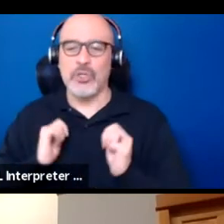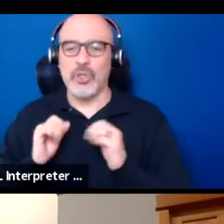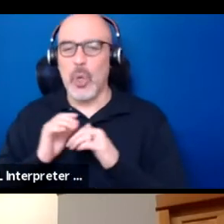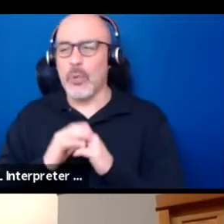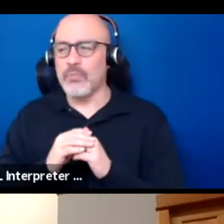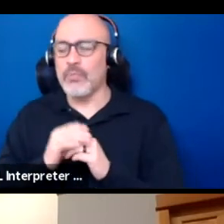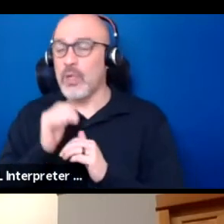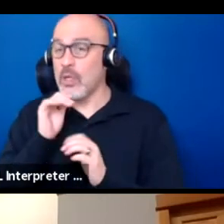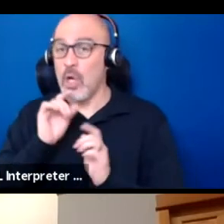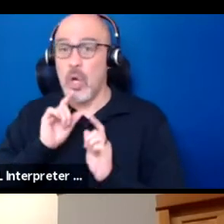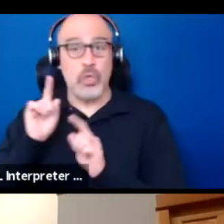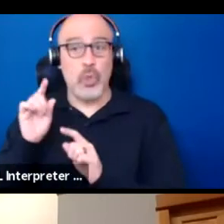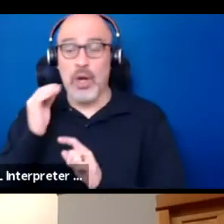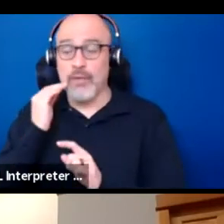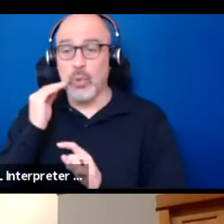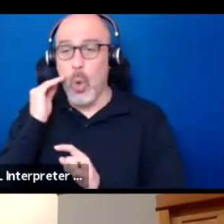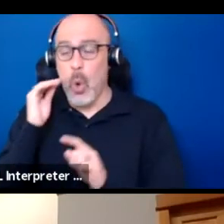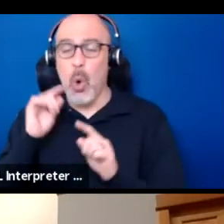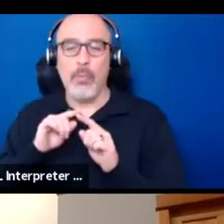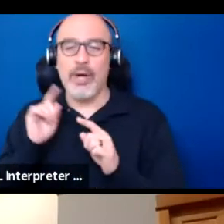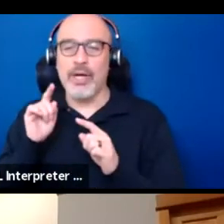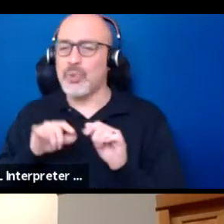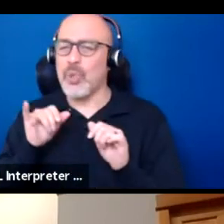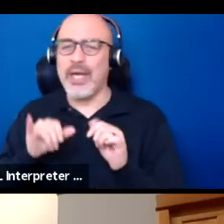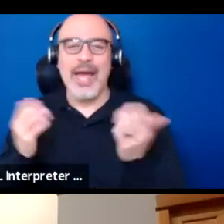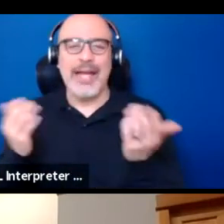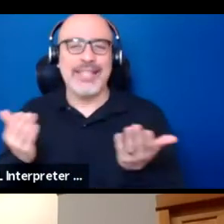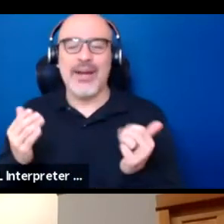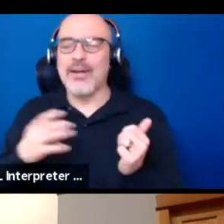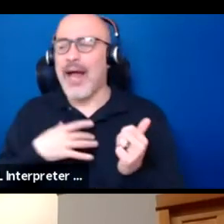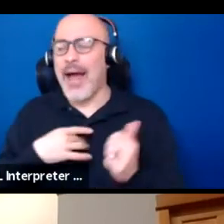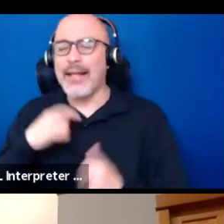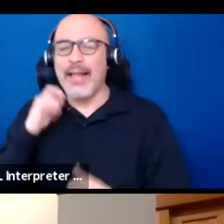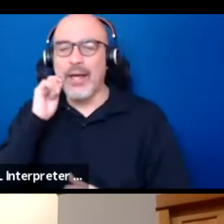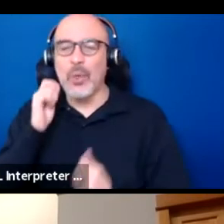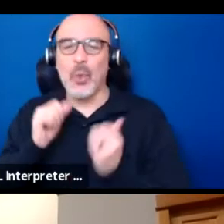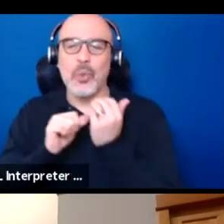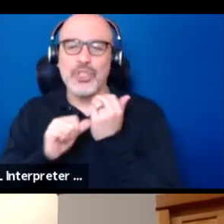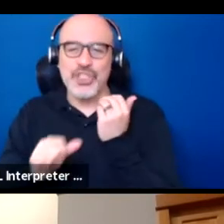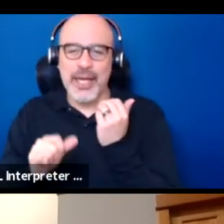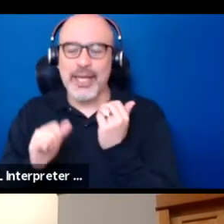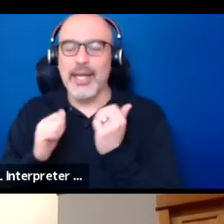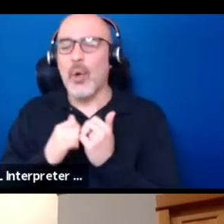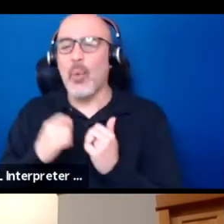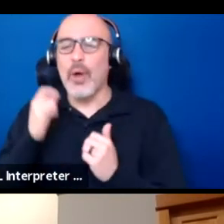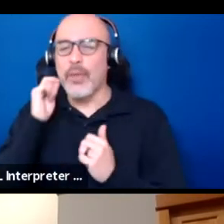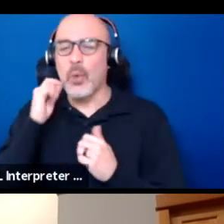But You Can't Stay Here. I just like doing cool shit with cool natives and I'm glad to be here.